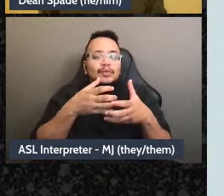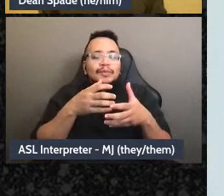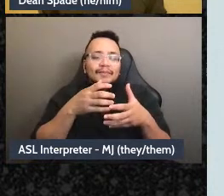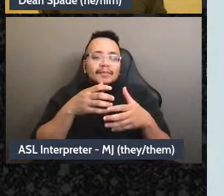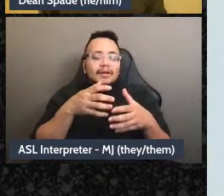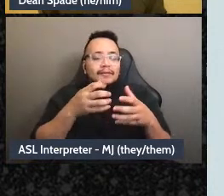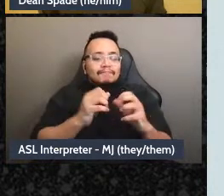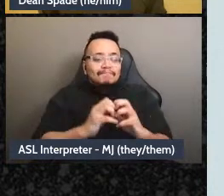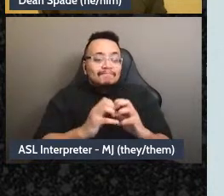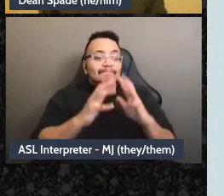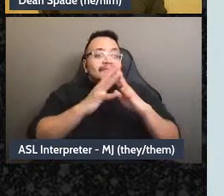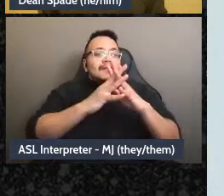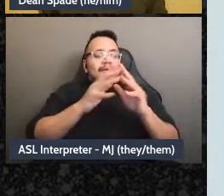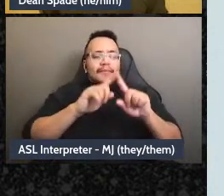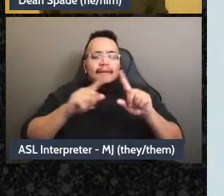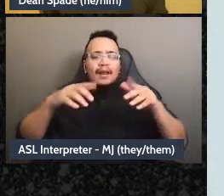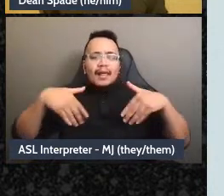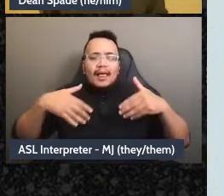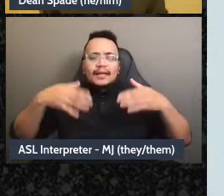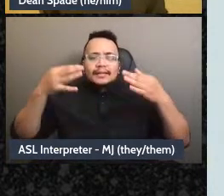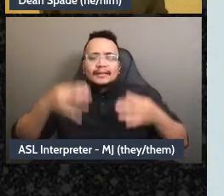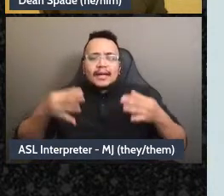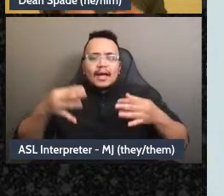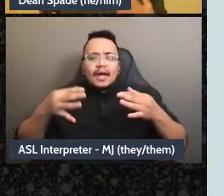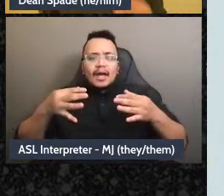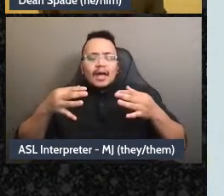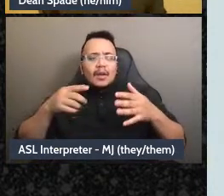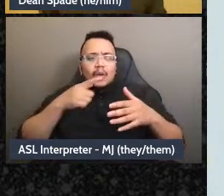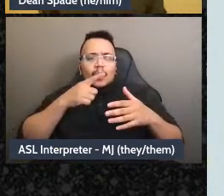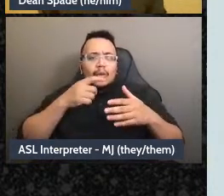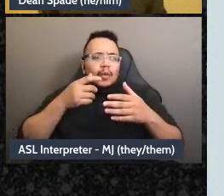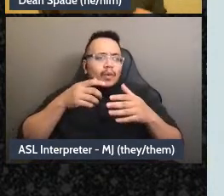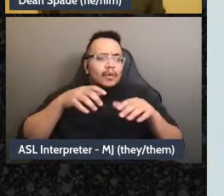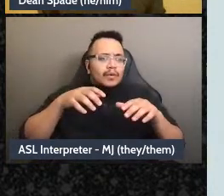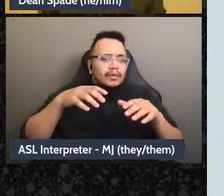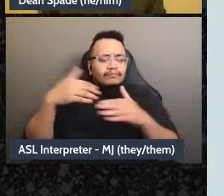responsibility and get really burned out and so then we have it and maybe the work ends because